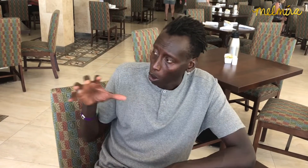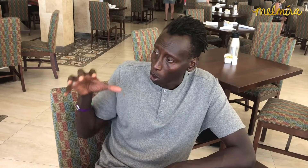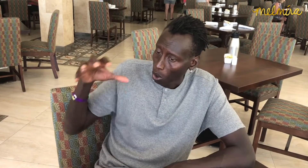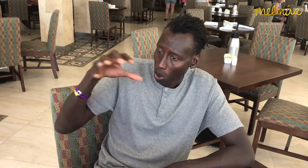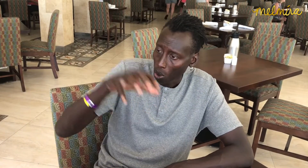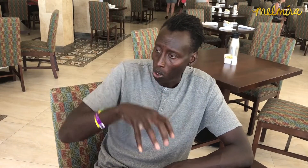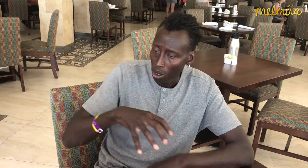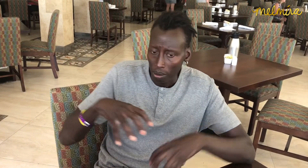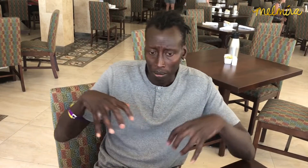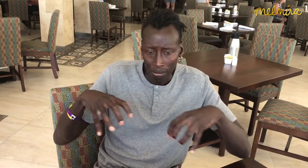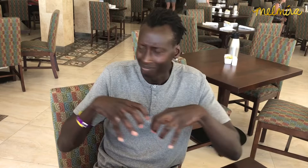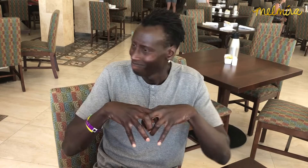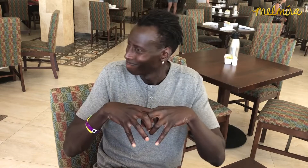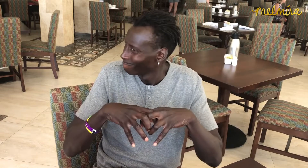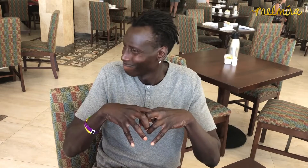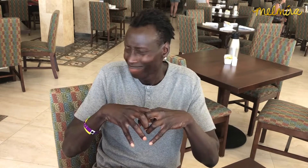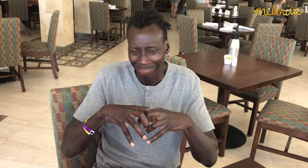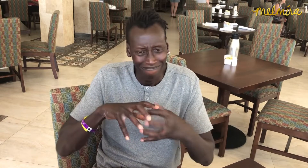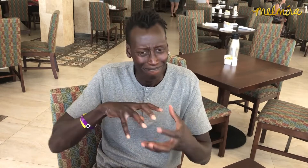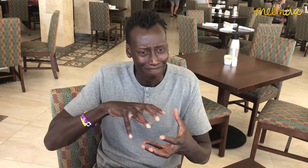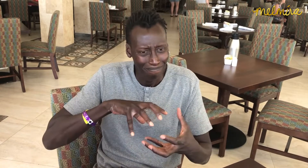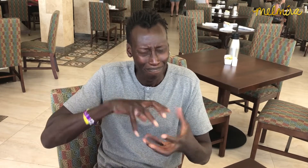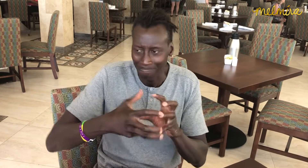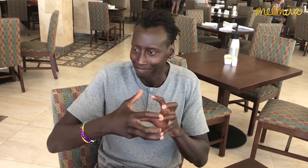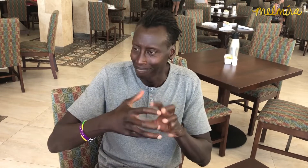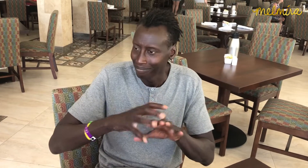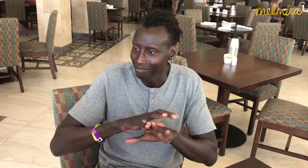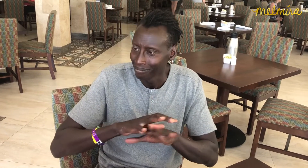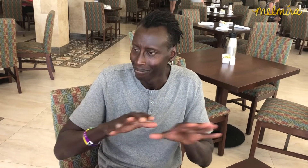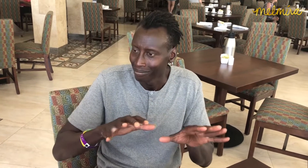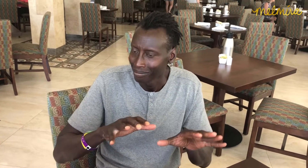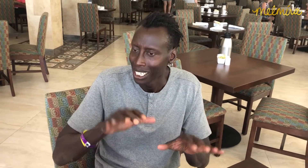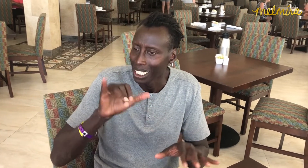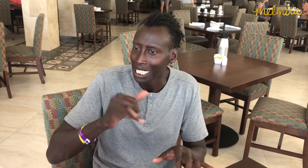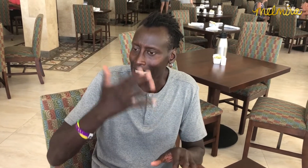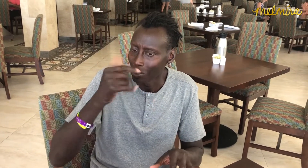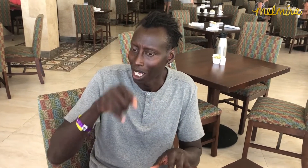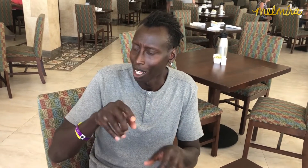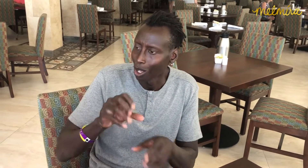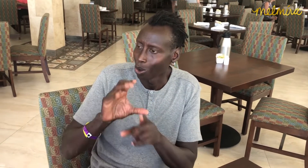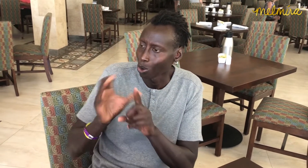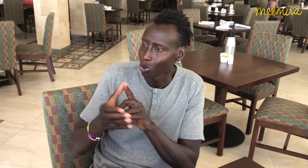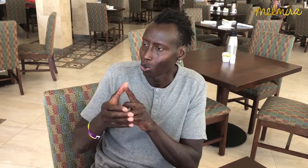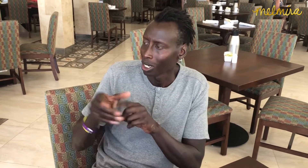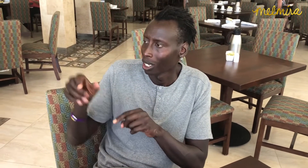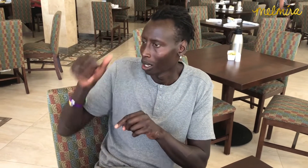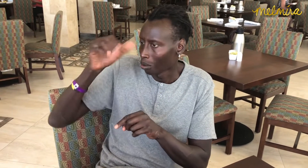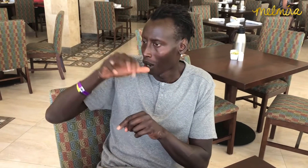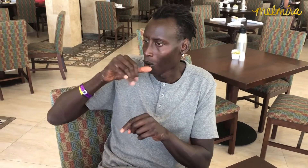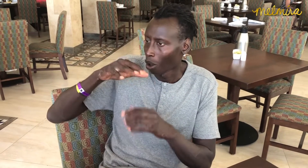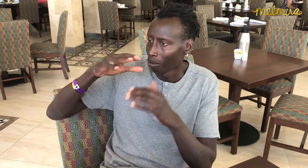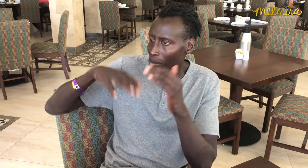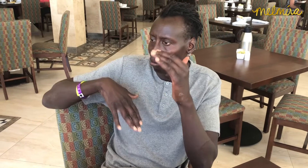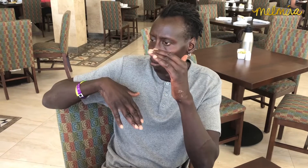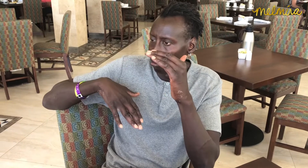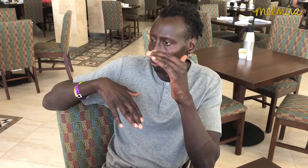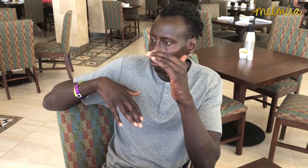When religion comes in the picture, that harmony was gone. That's why there's inequality among cultures.